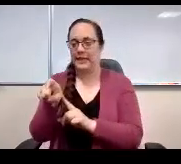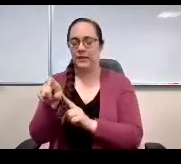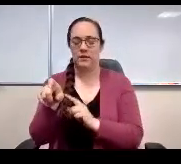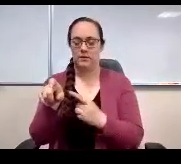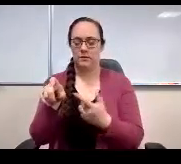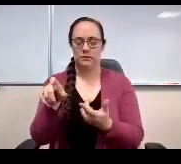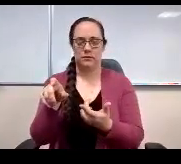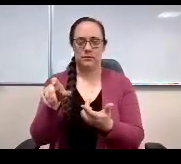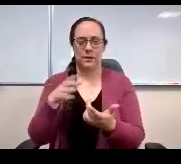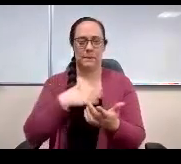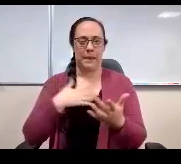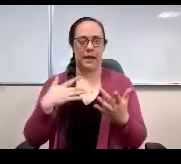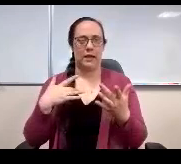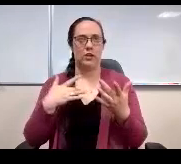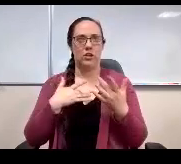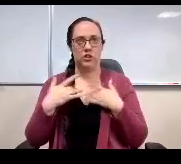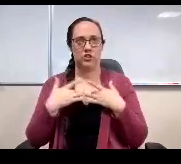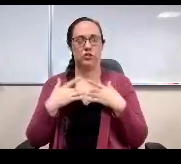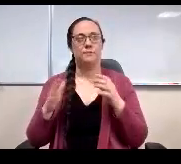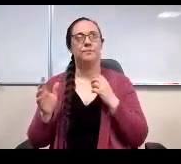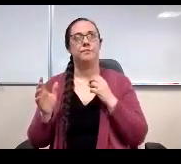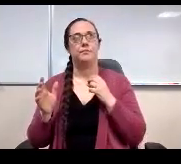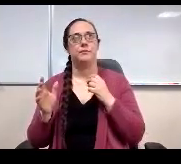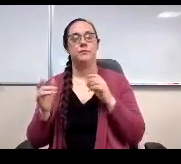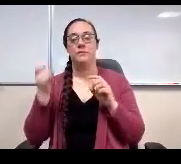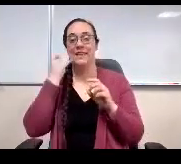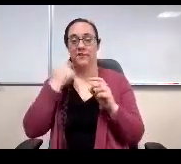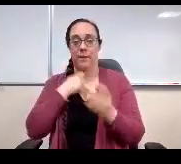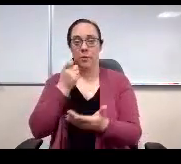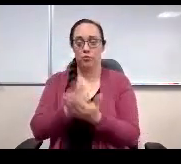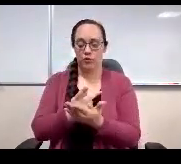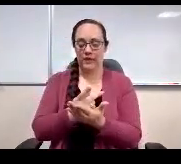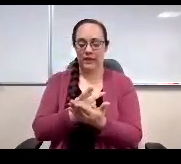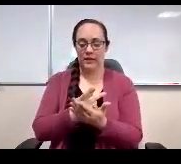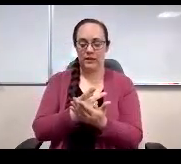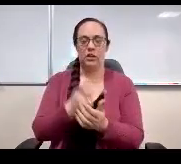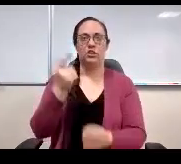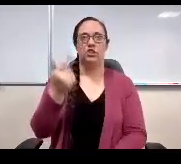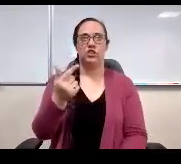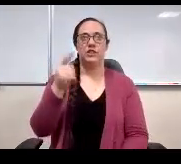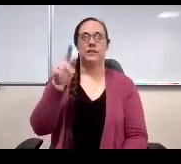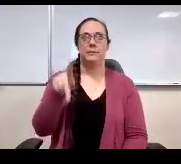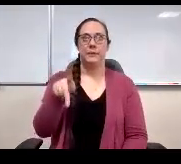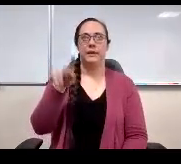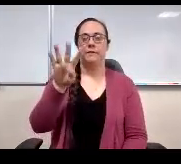I'm approving it GP 4.4. I believe it is and Miss Tom Thompson if you're out there,